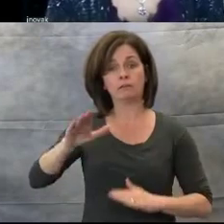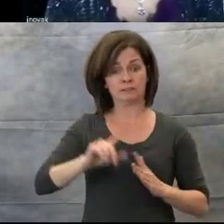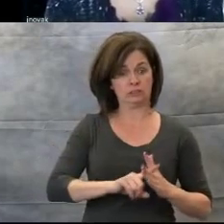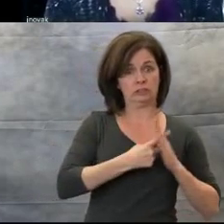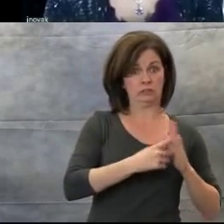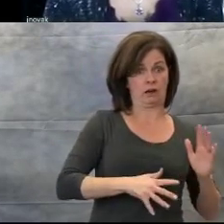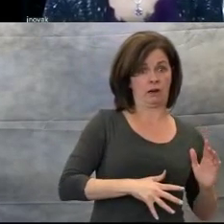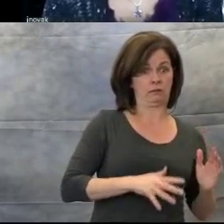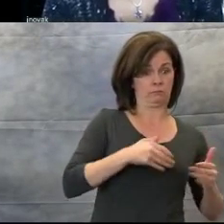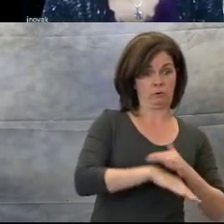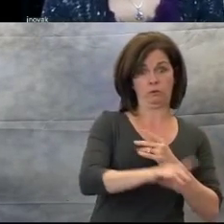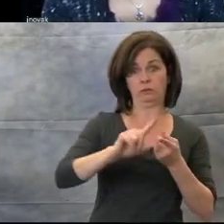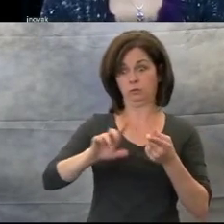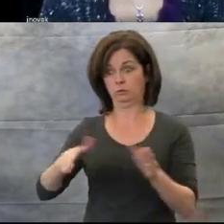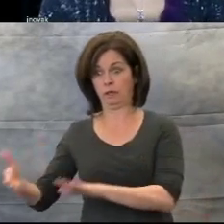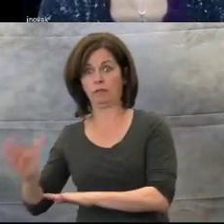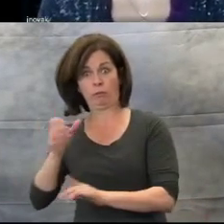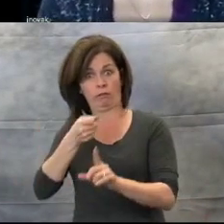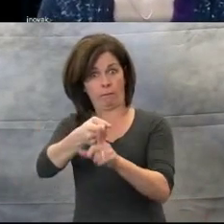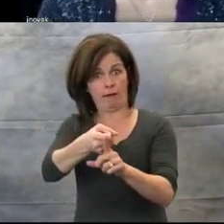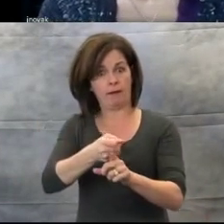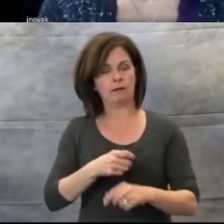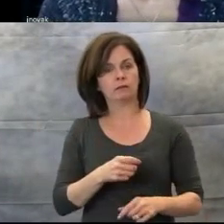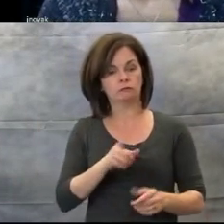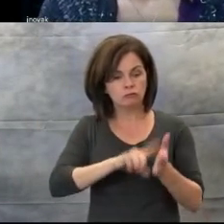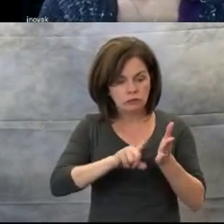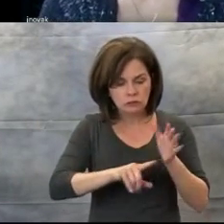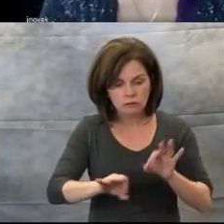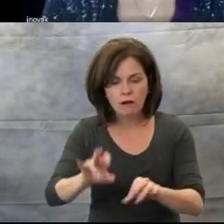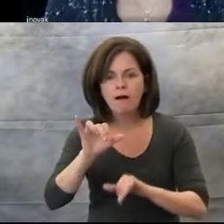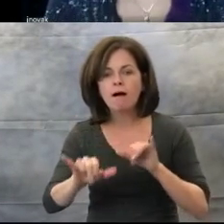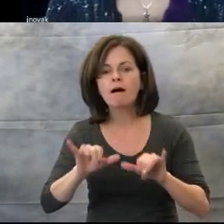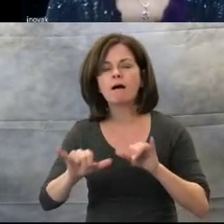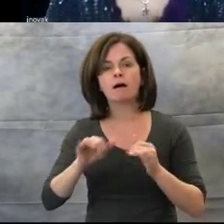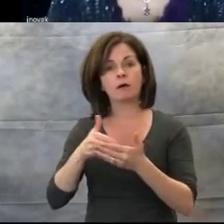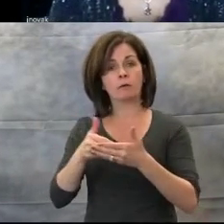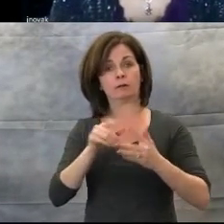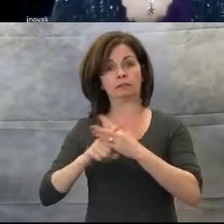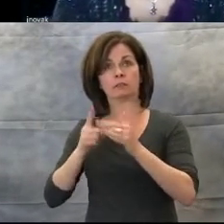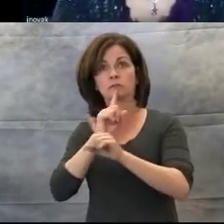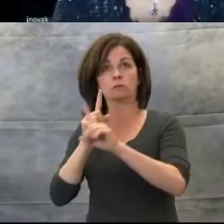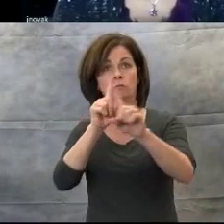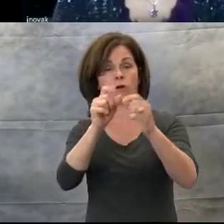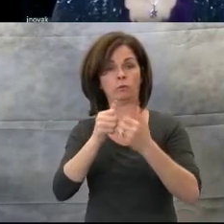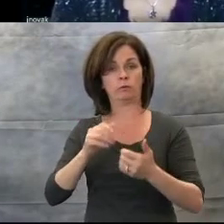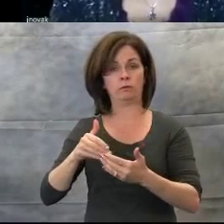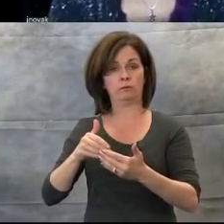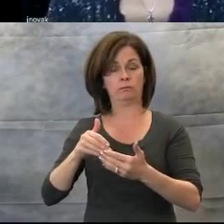Researchers have found that babies begin to respond to music in the womb, and soon after they come out